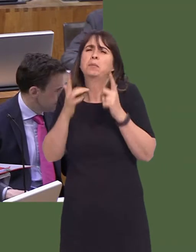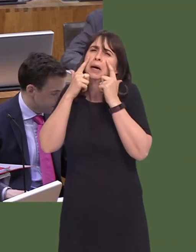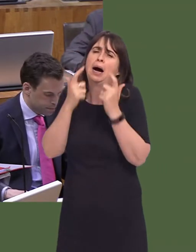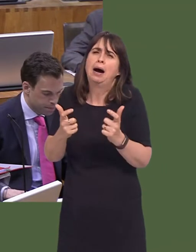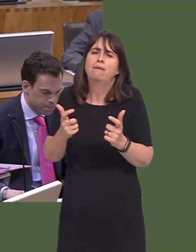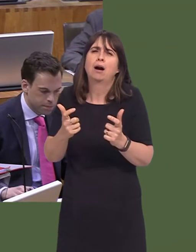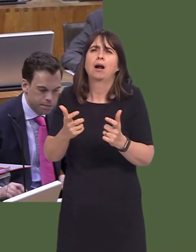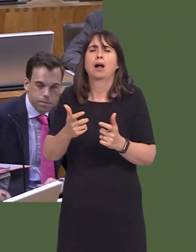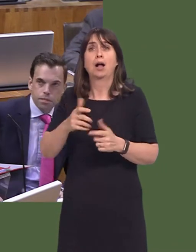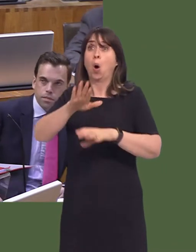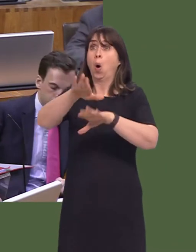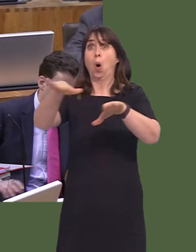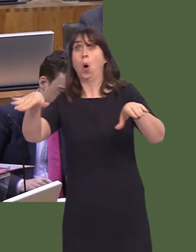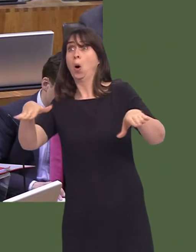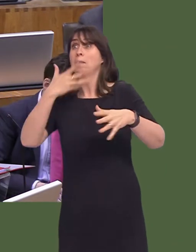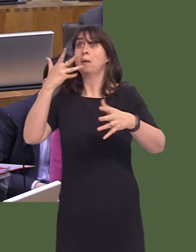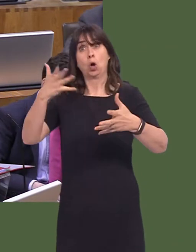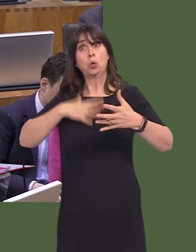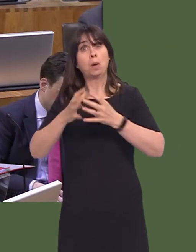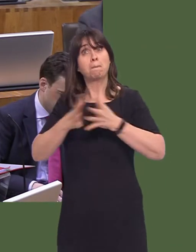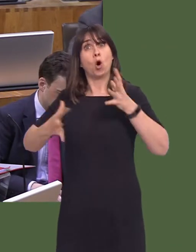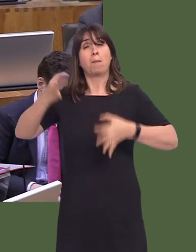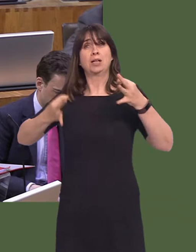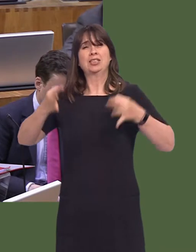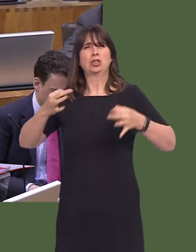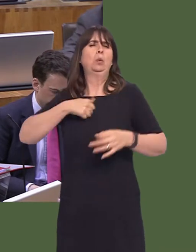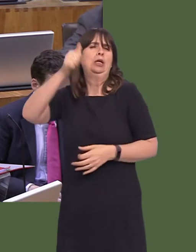to be popular to say to people, 'Let's have more politicians'. Let's all accept that,